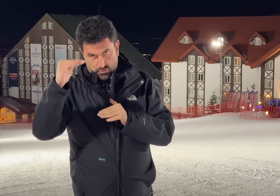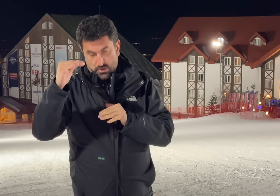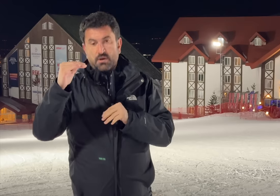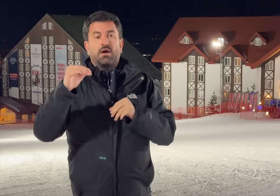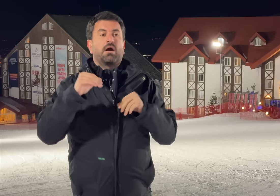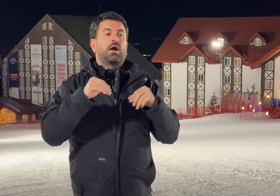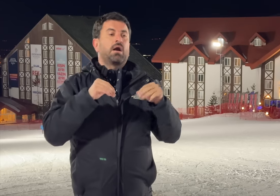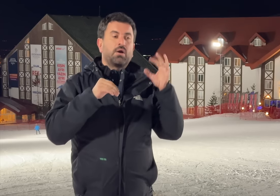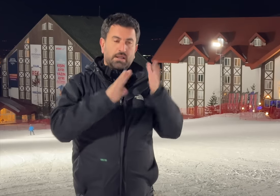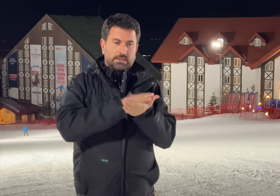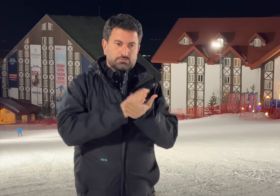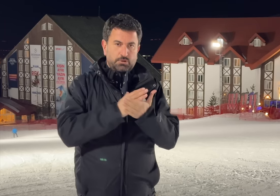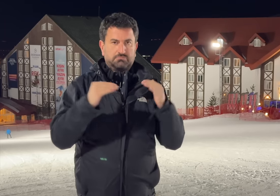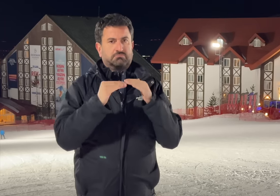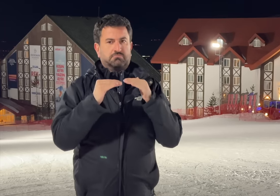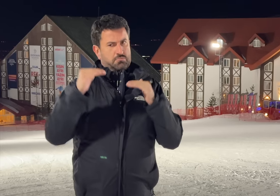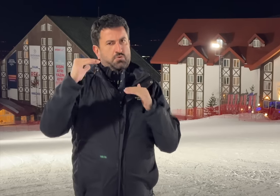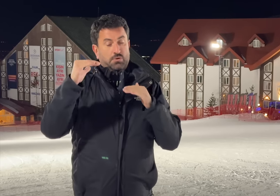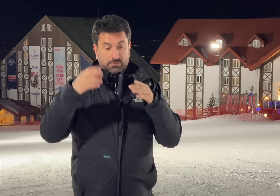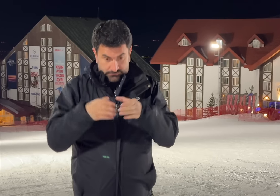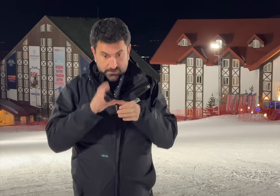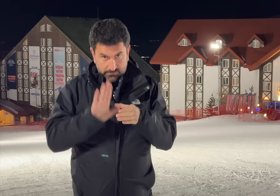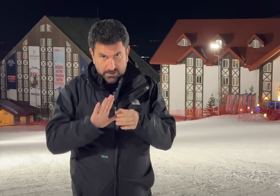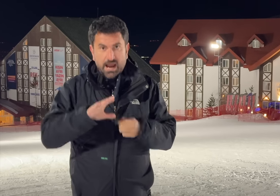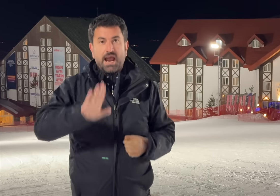deaf volunteers. We have an equal number of interpreters who are deaf